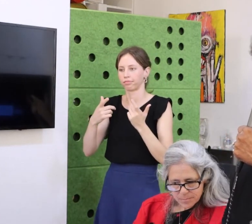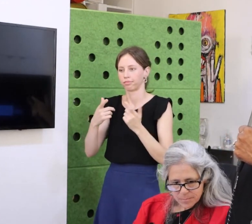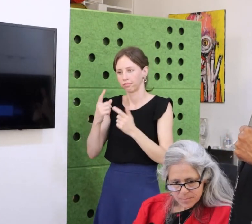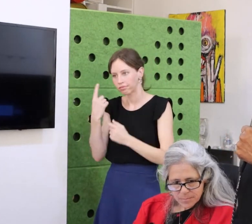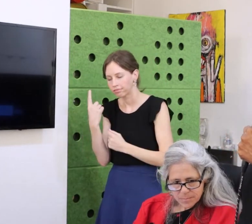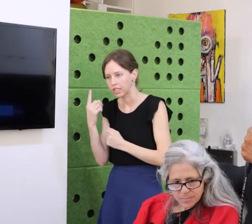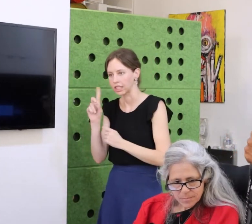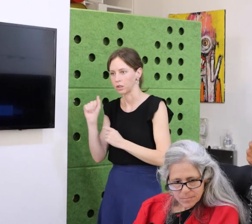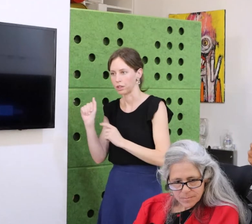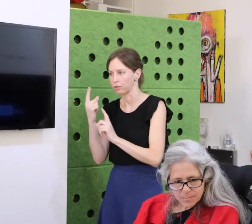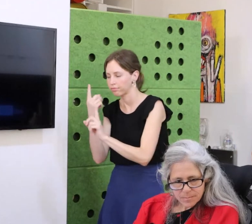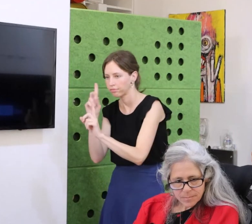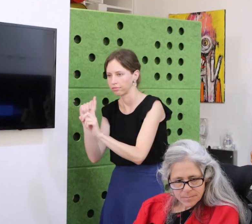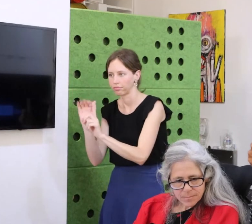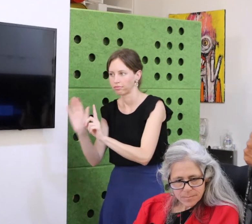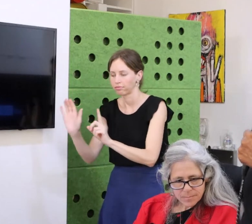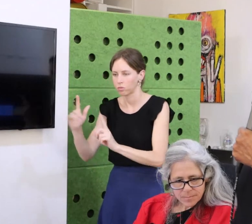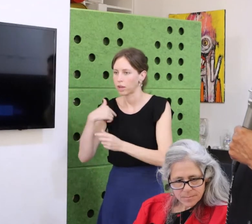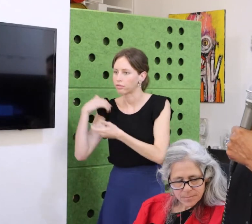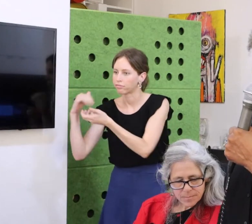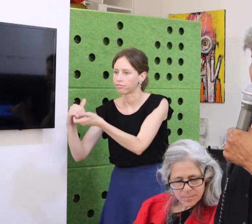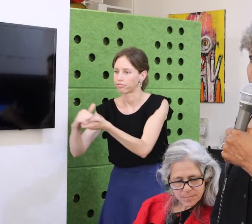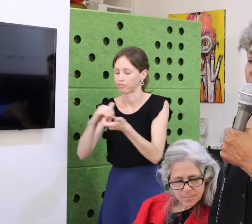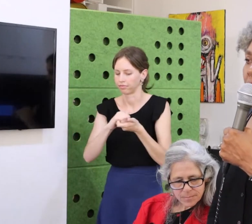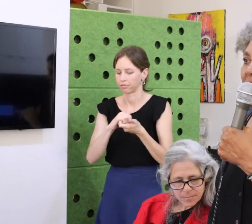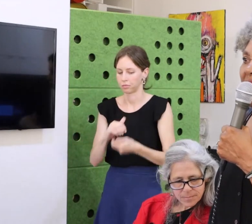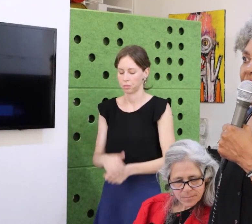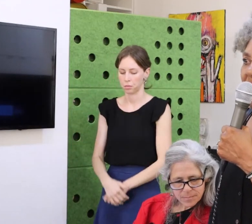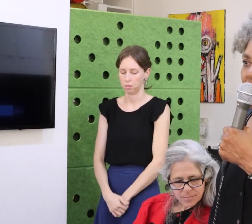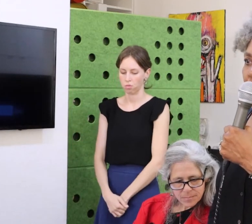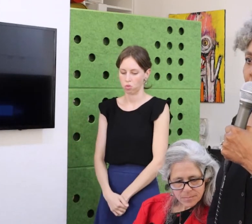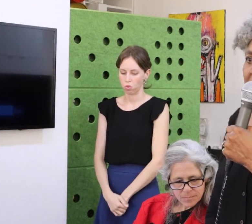disability group having its own organization.